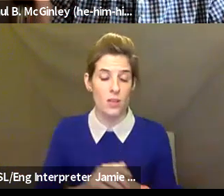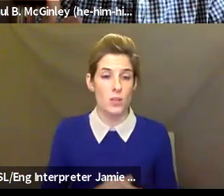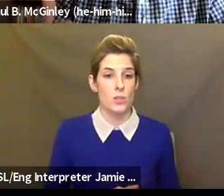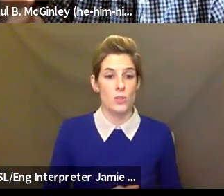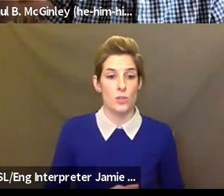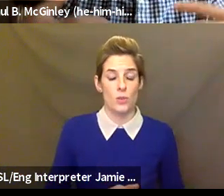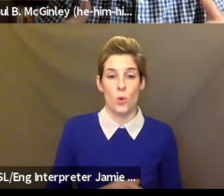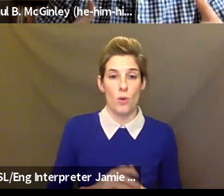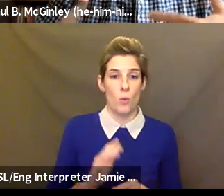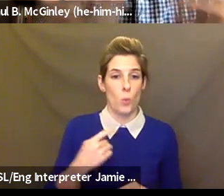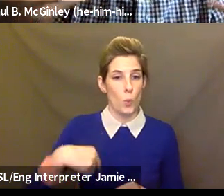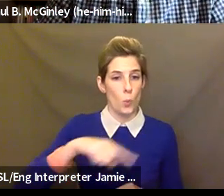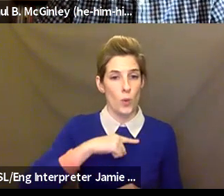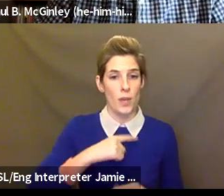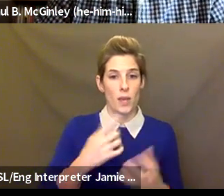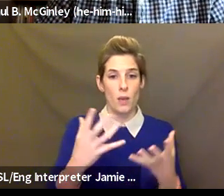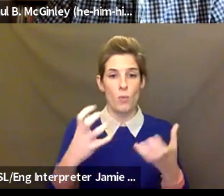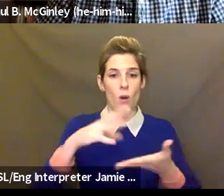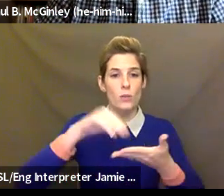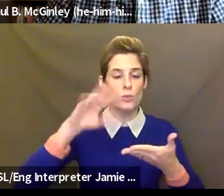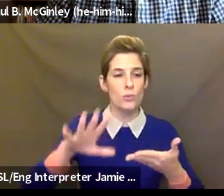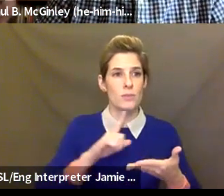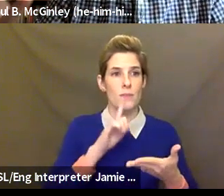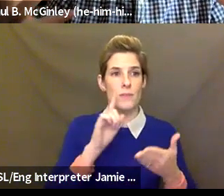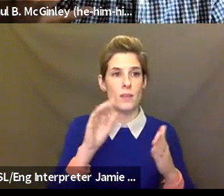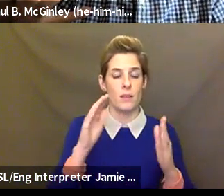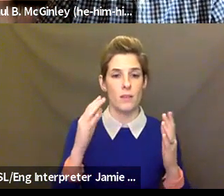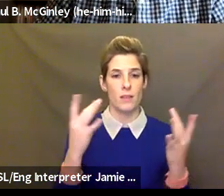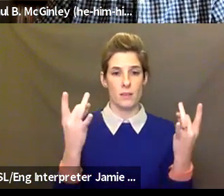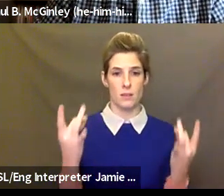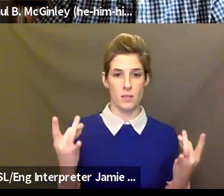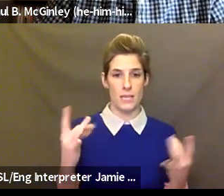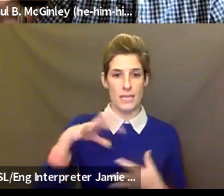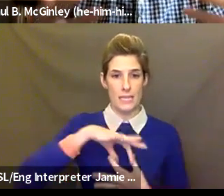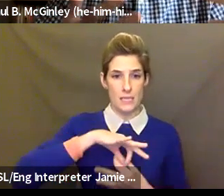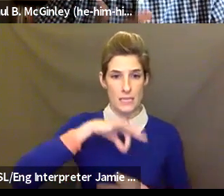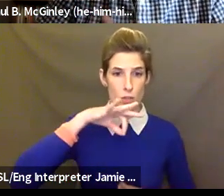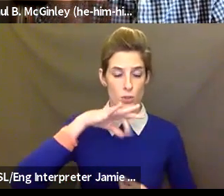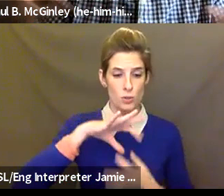ever, it's been amplifying the call for justice and envisioning